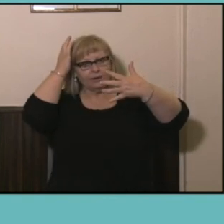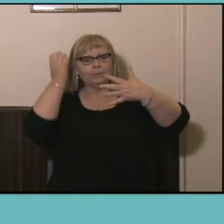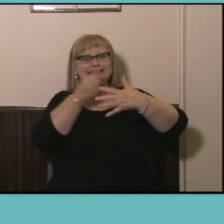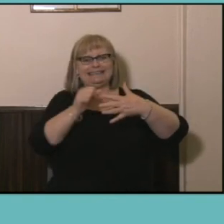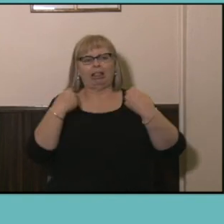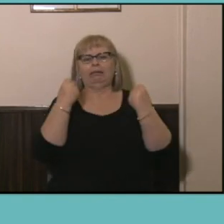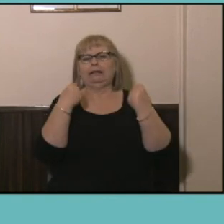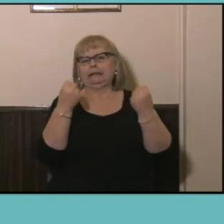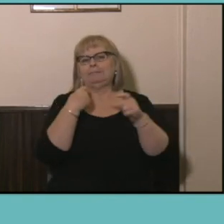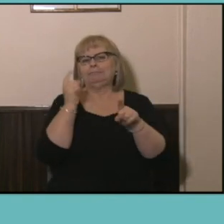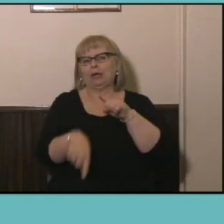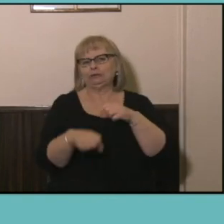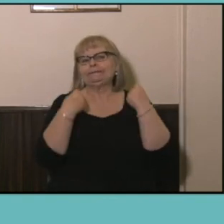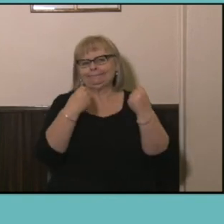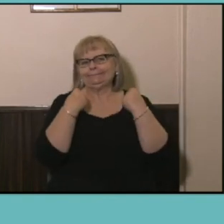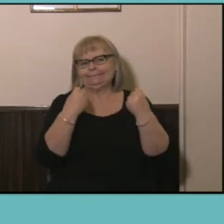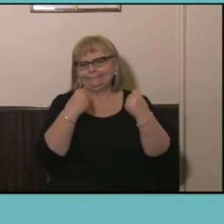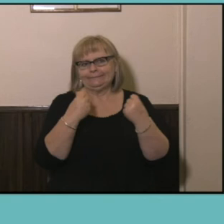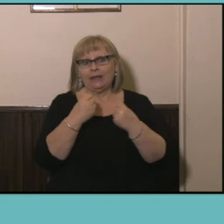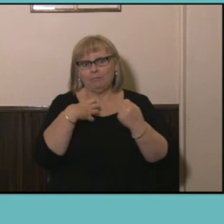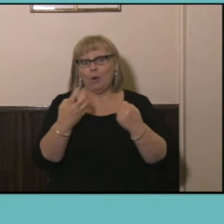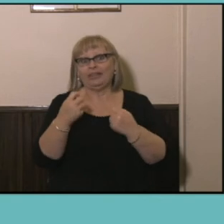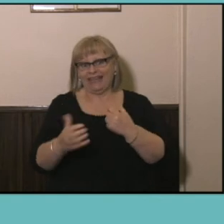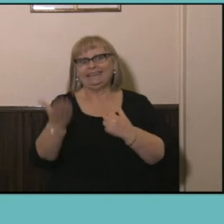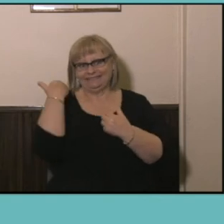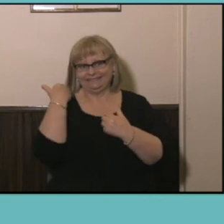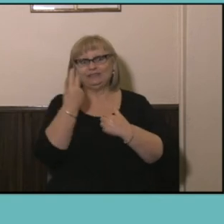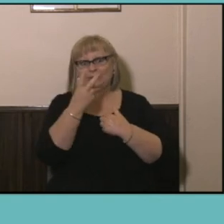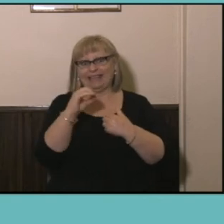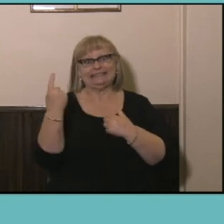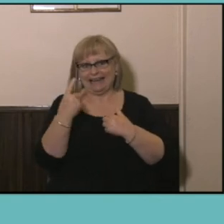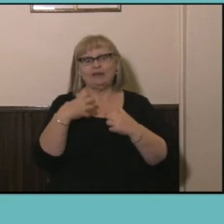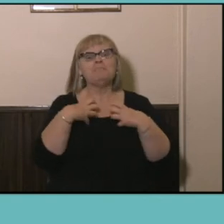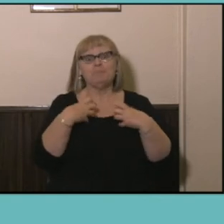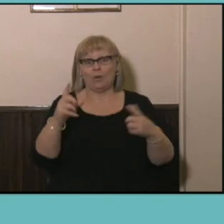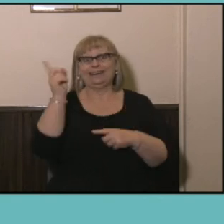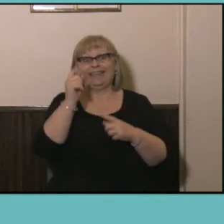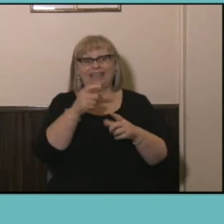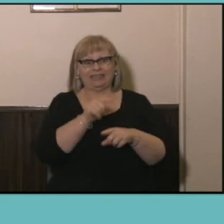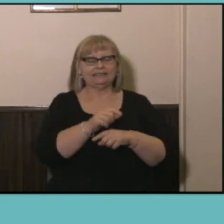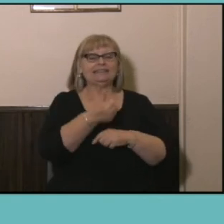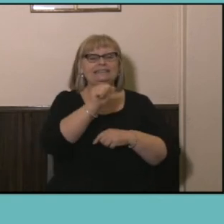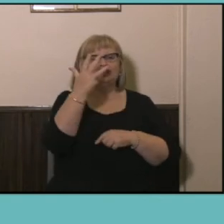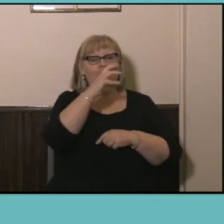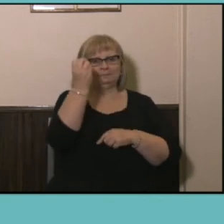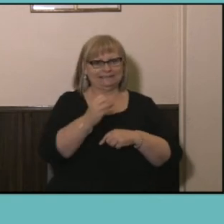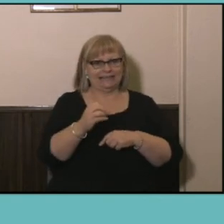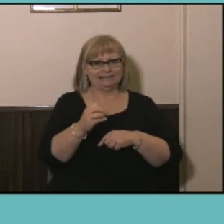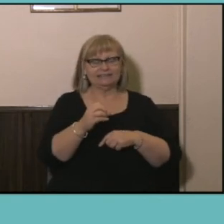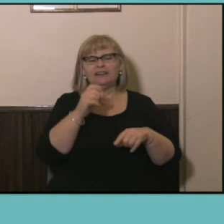communities even more so than we were in 2011. 69% of the working population drove